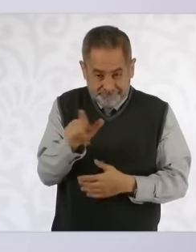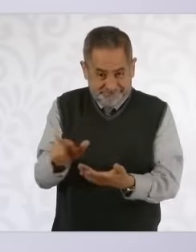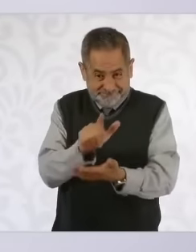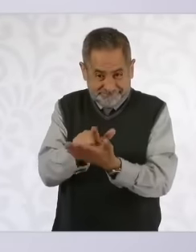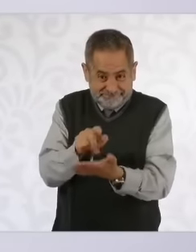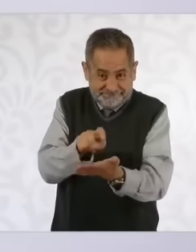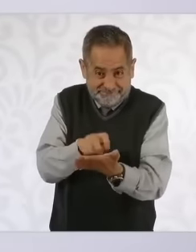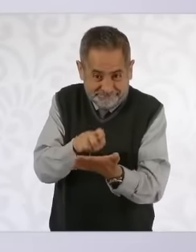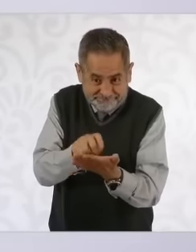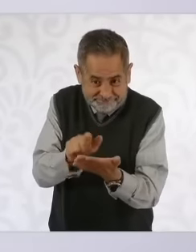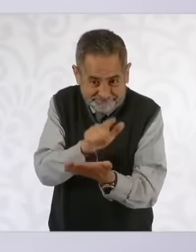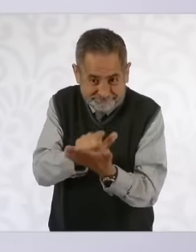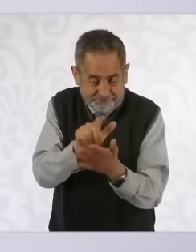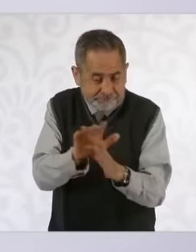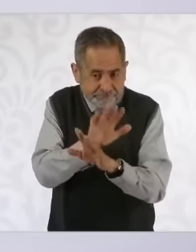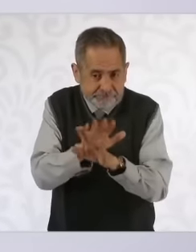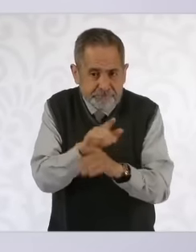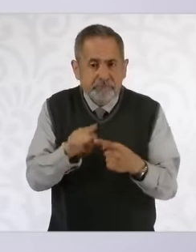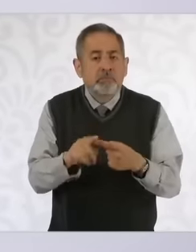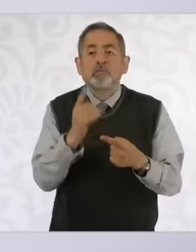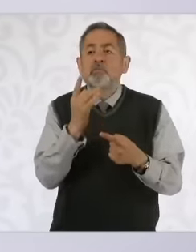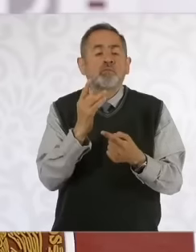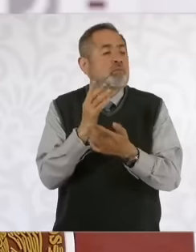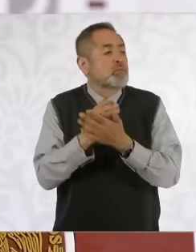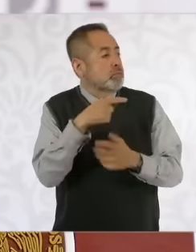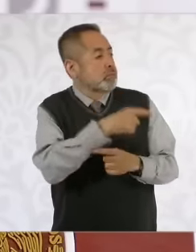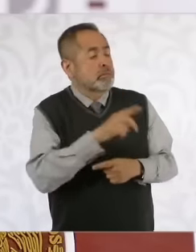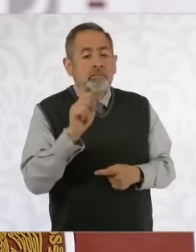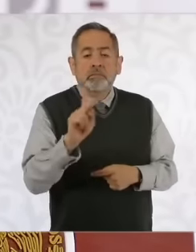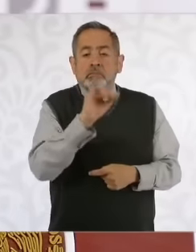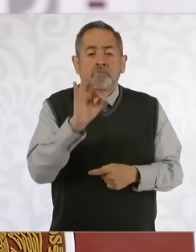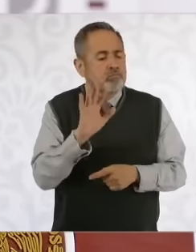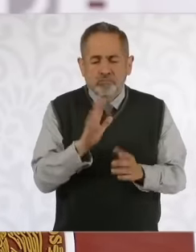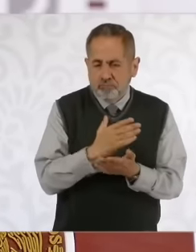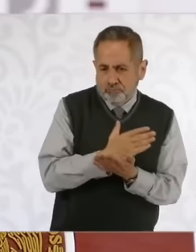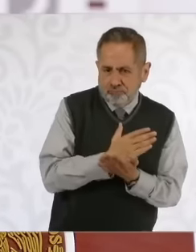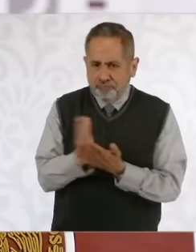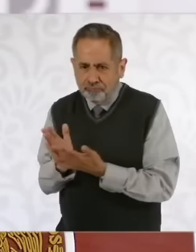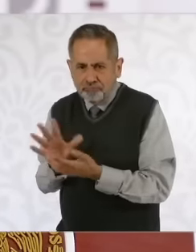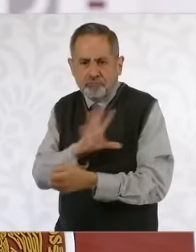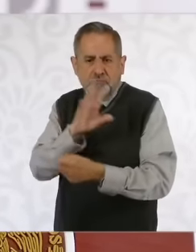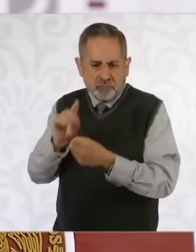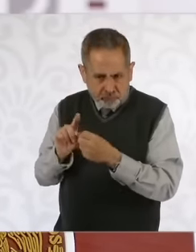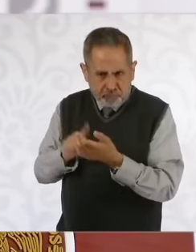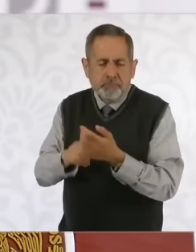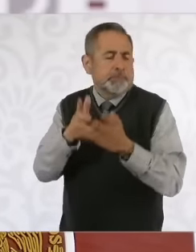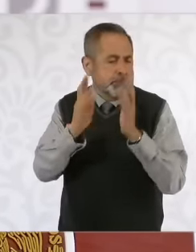presented not only the reform to the judiciary but the reforms that have already passed through the senate